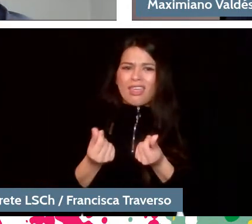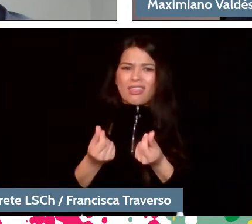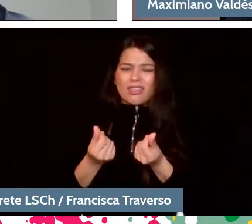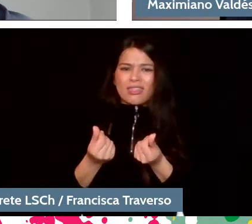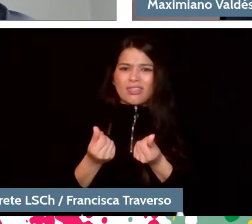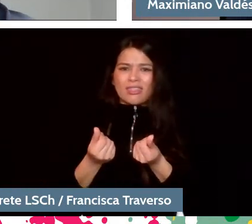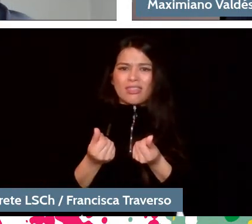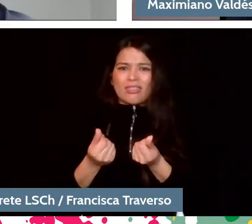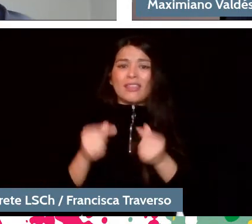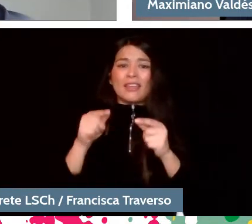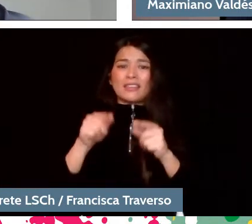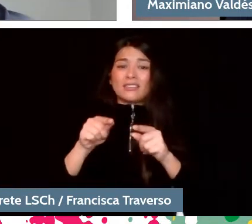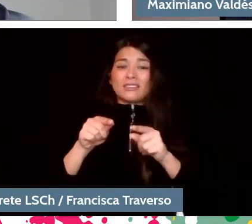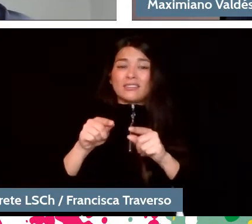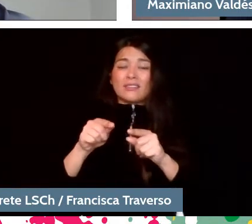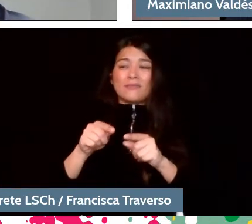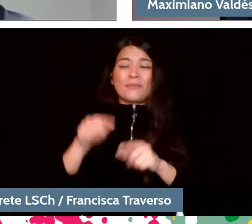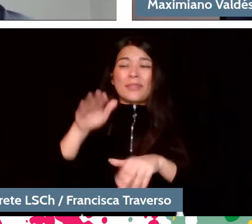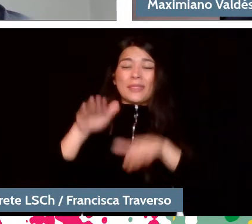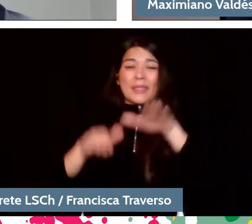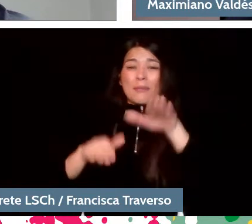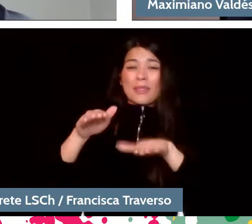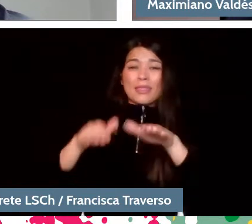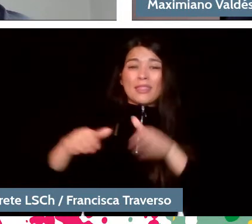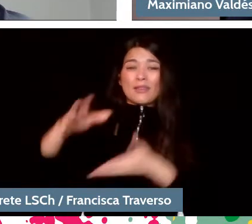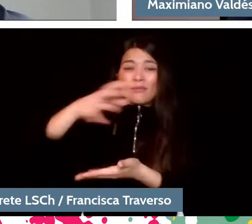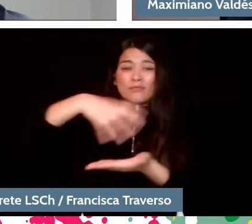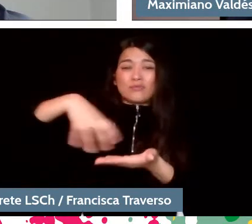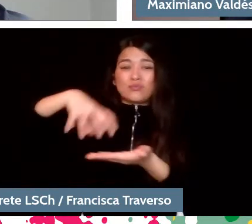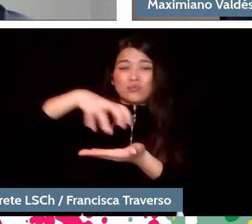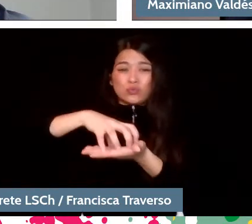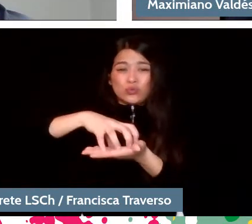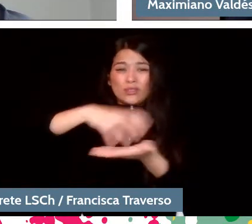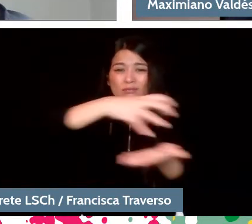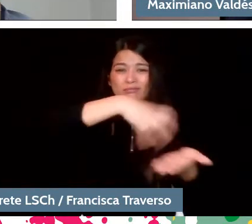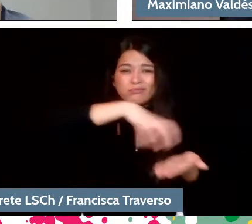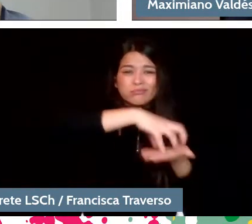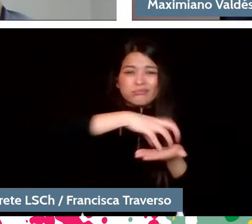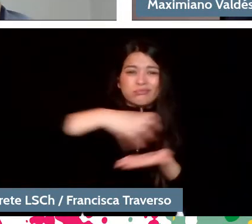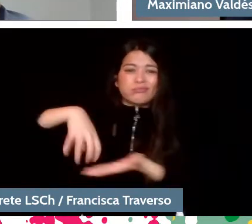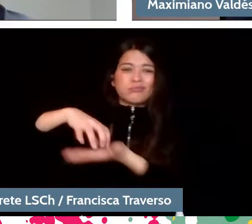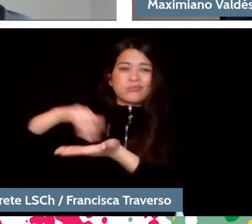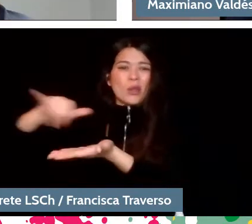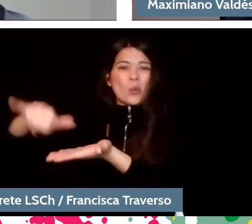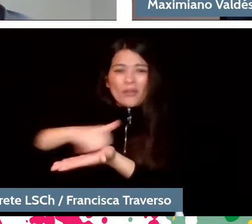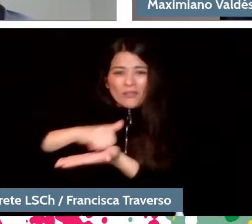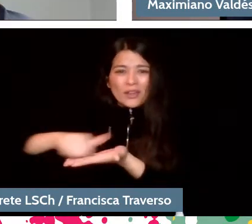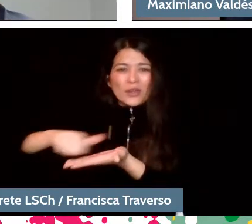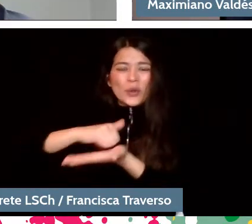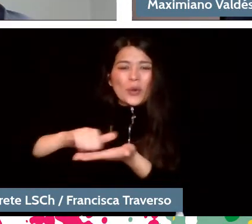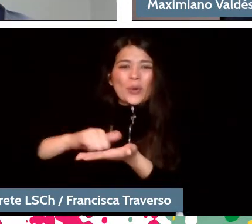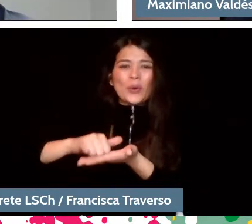of the prestige of each city: from Boston, Philadelphia, Cleveland, New York, naturally Los Angeles, now Pittsburgh,